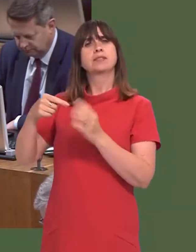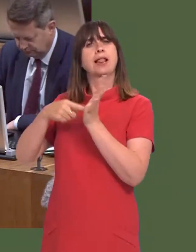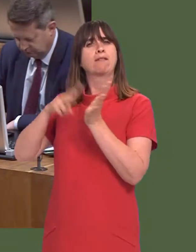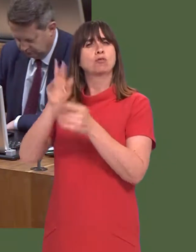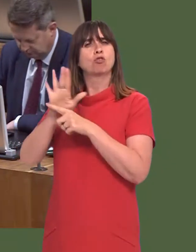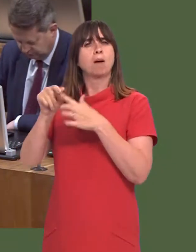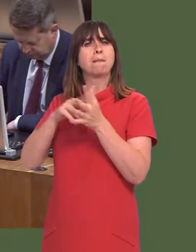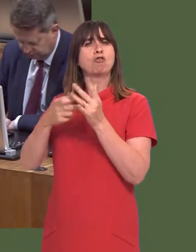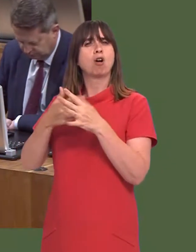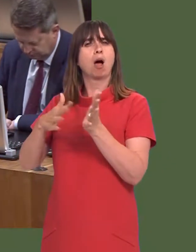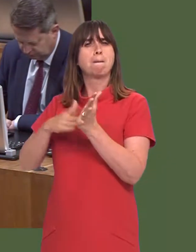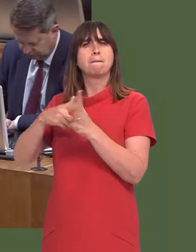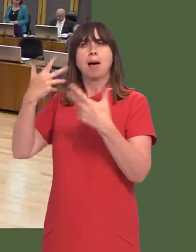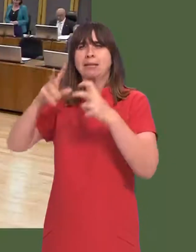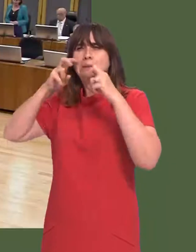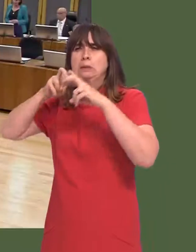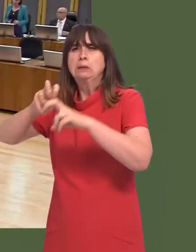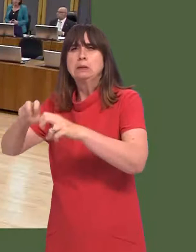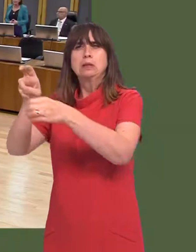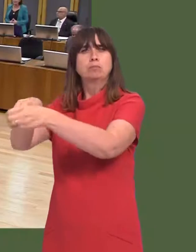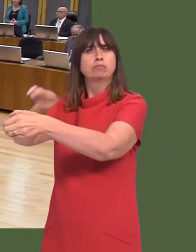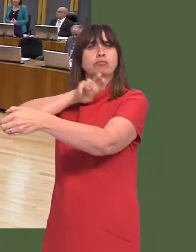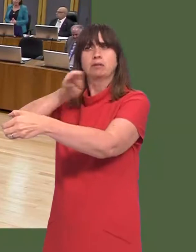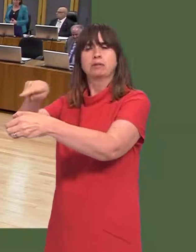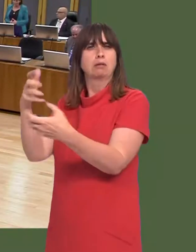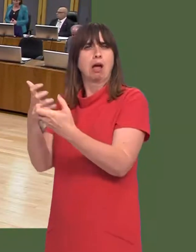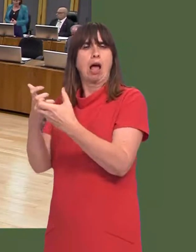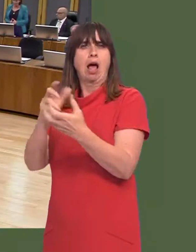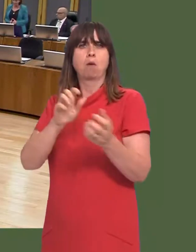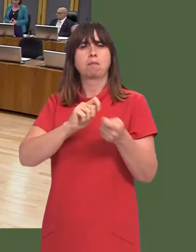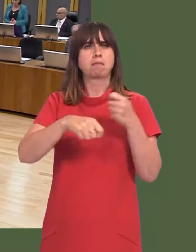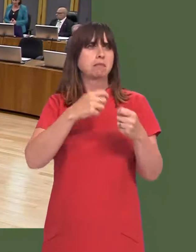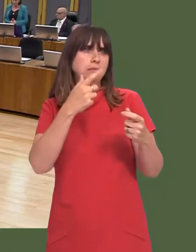ëPanoramaí this week looks at how Brexit could impact on our farmers here in Wales.